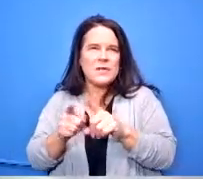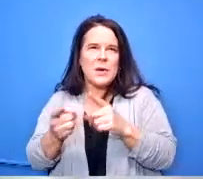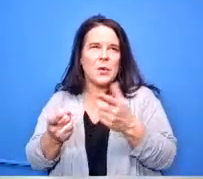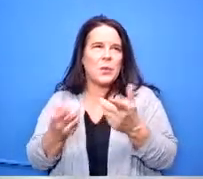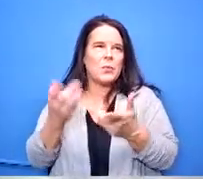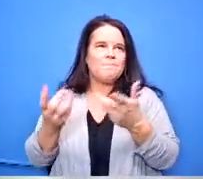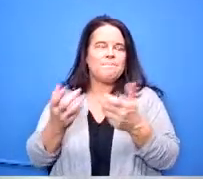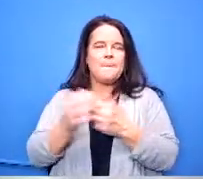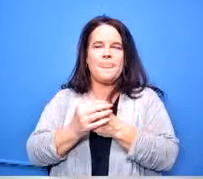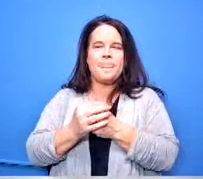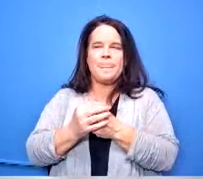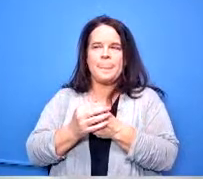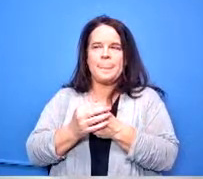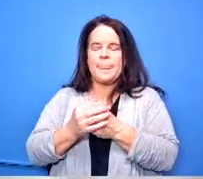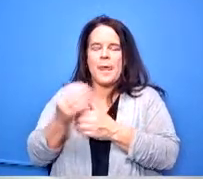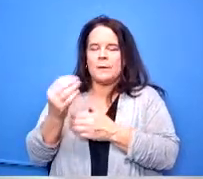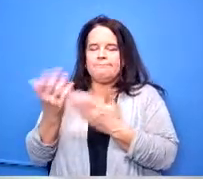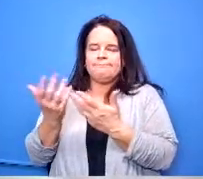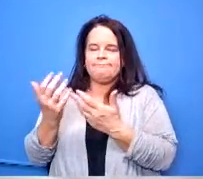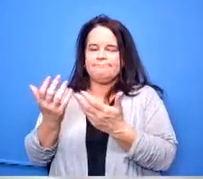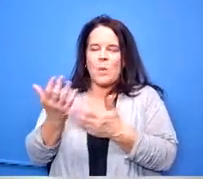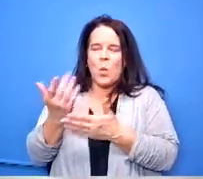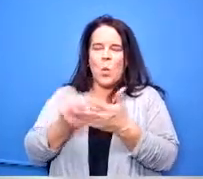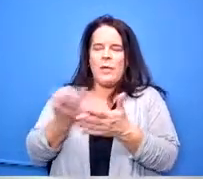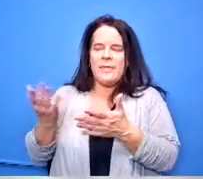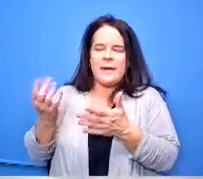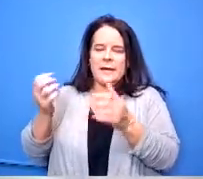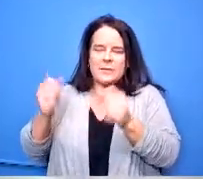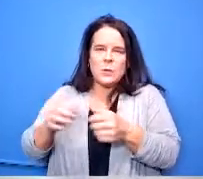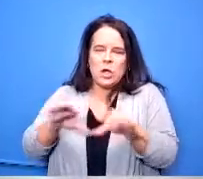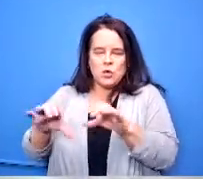new offerings what are some things that could change based on some of our elementary and our